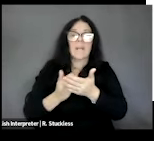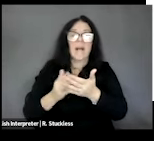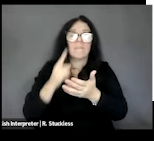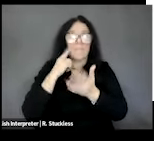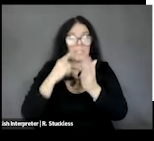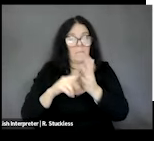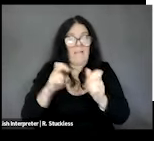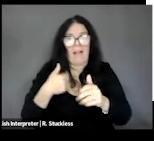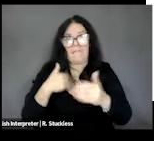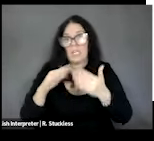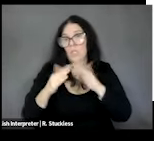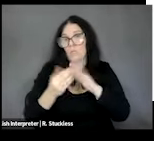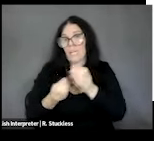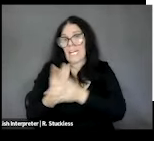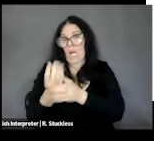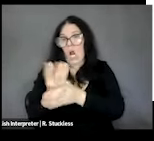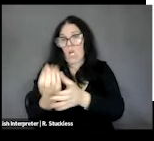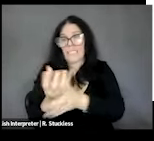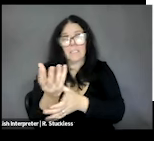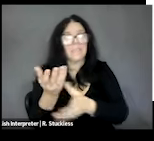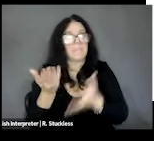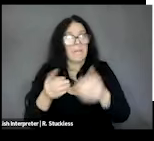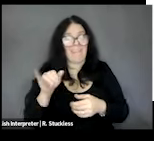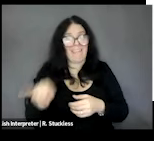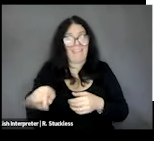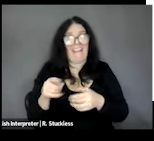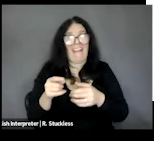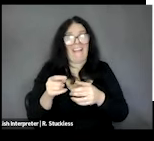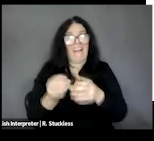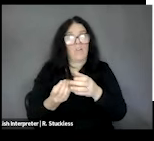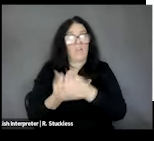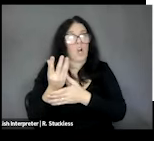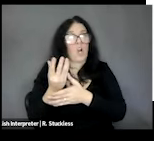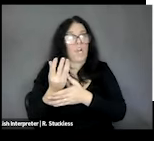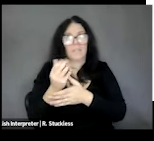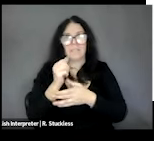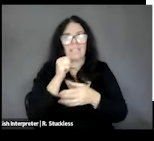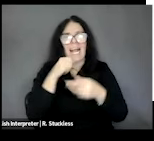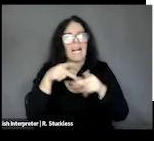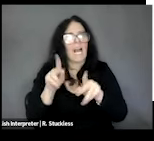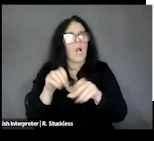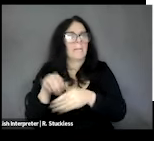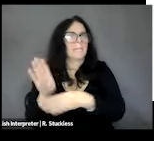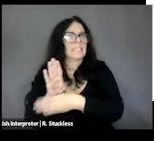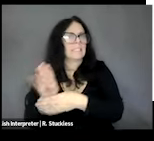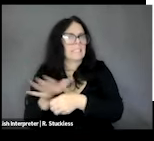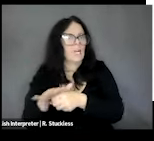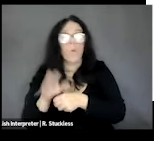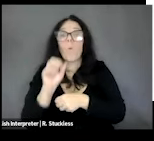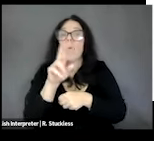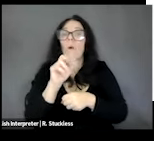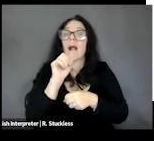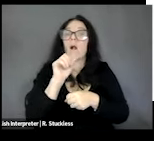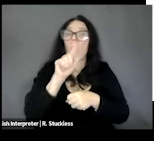Gardens might only be allowed in land that's that's zoned only for residential spaces and